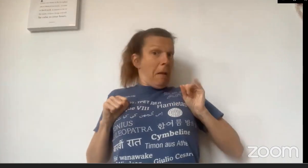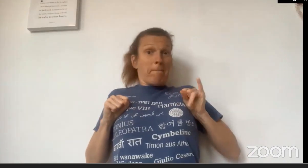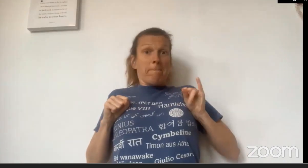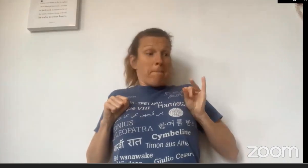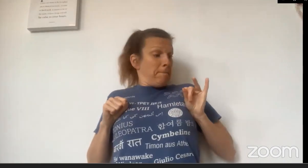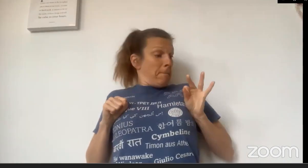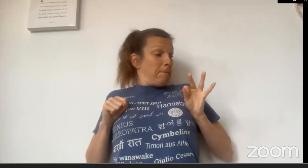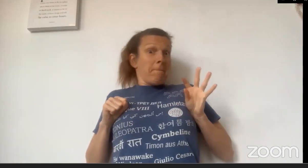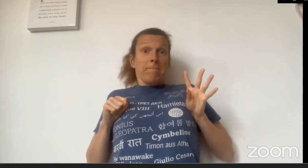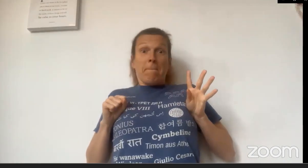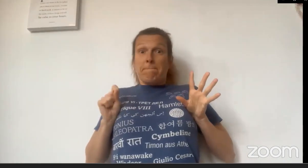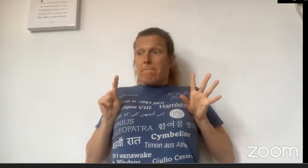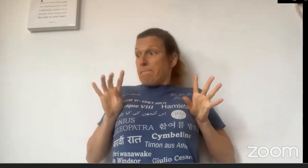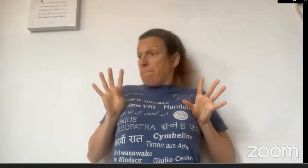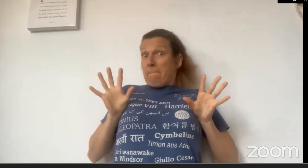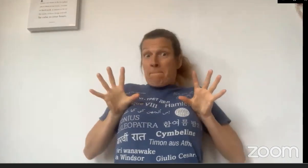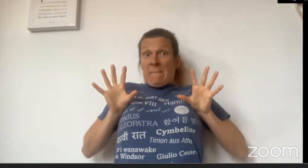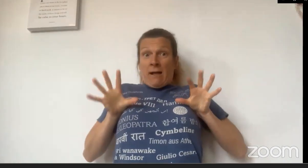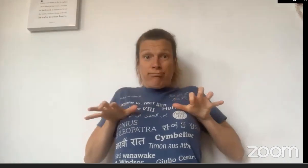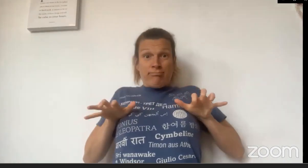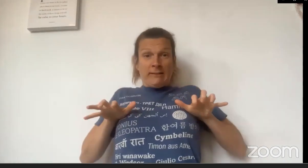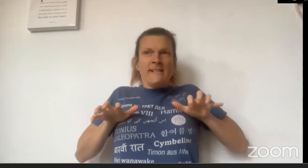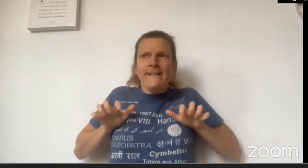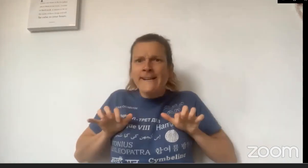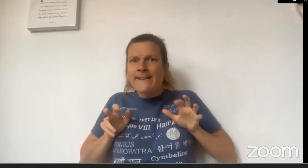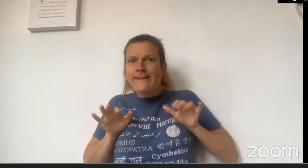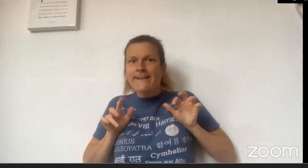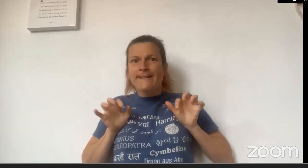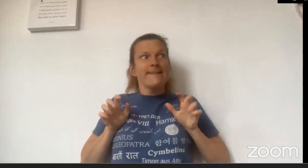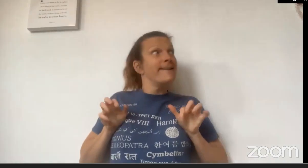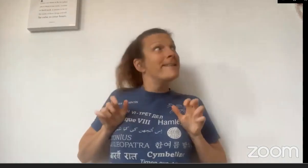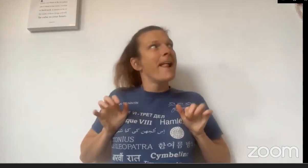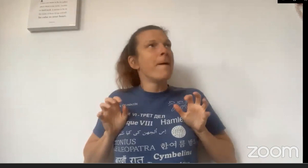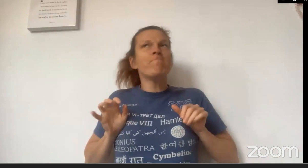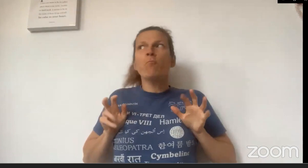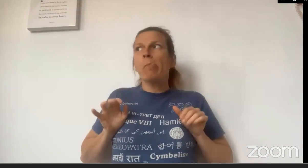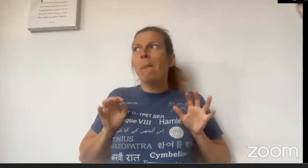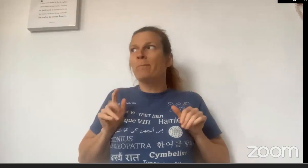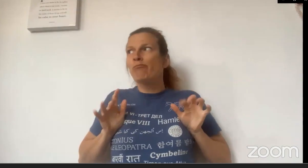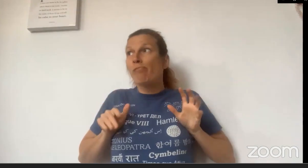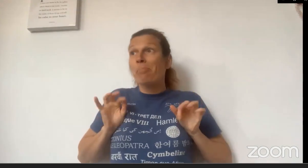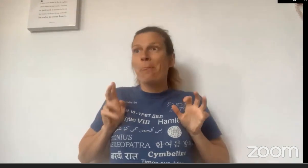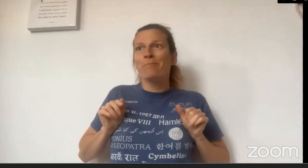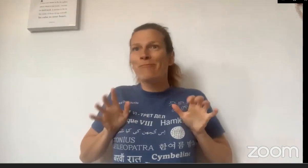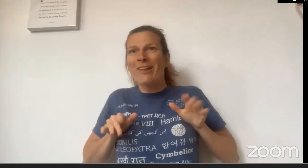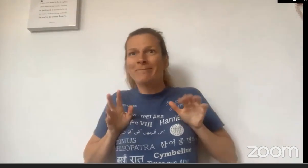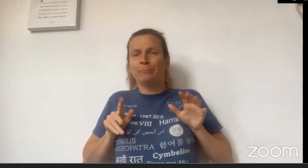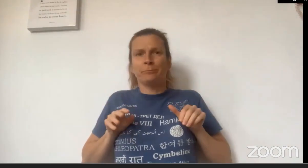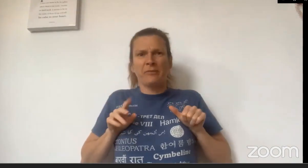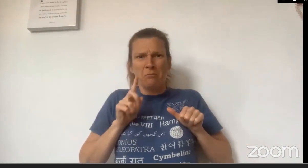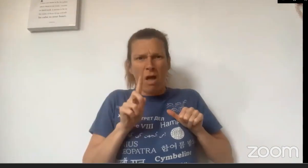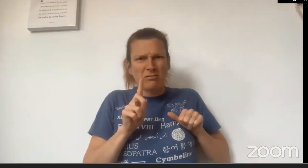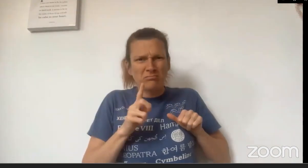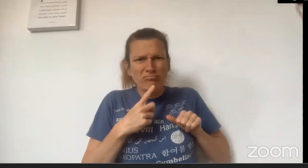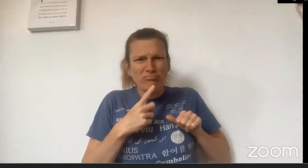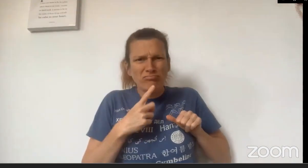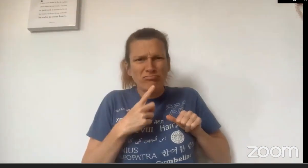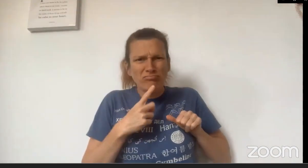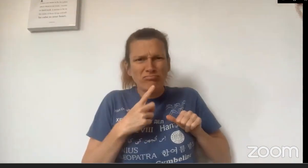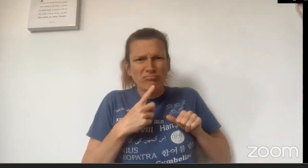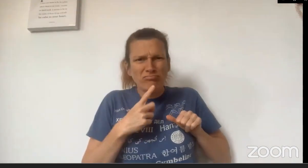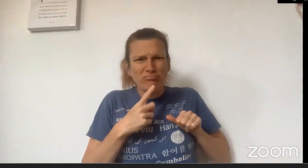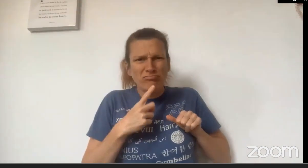comfortable, each of his paw fingers coming over the sheet.